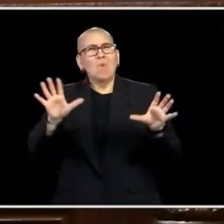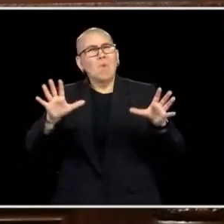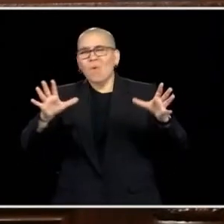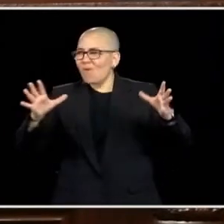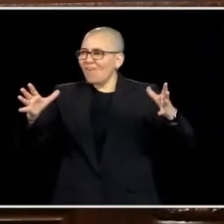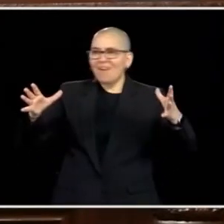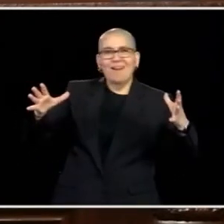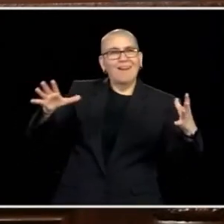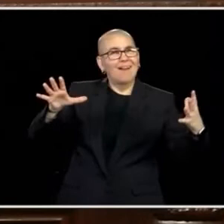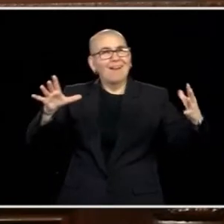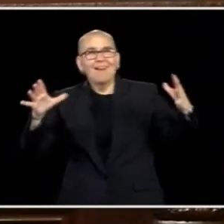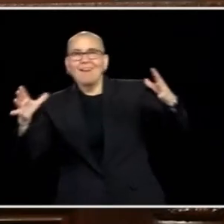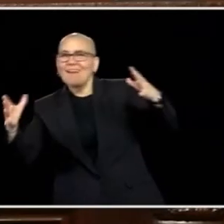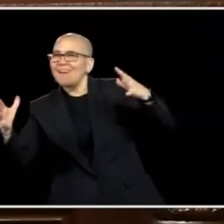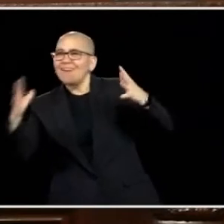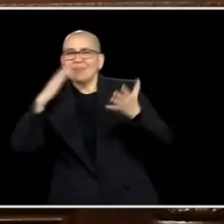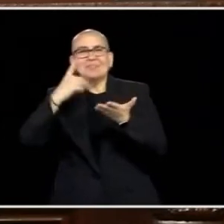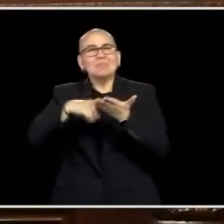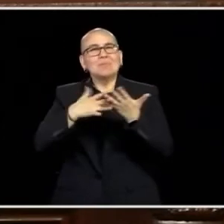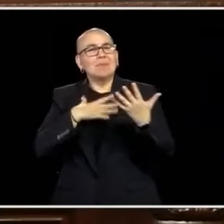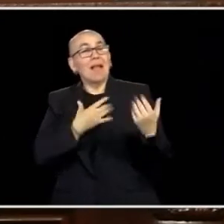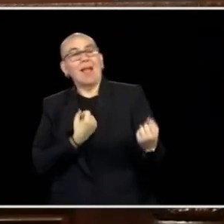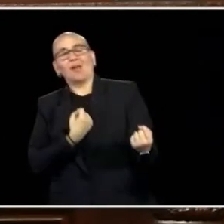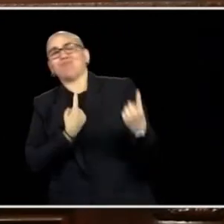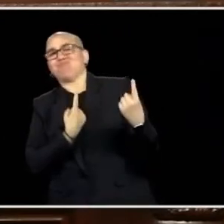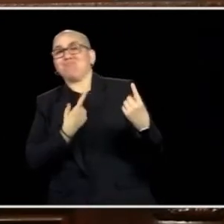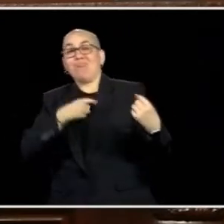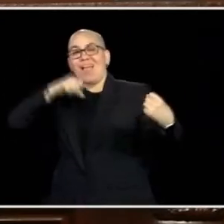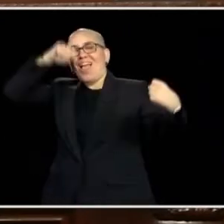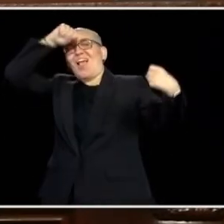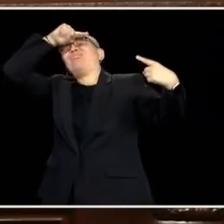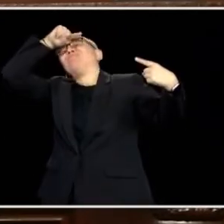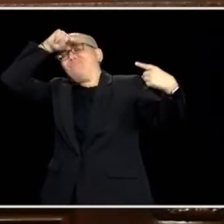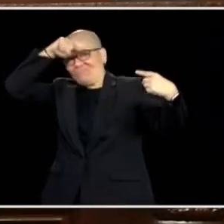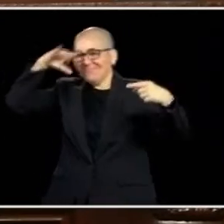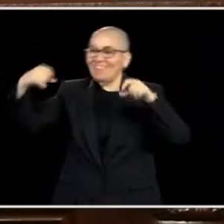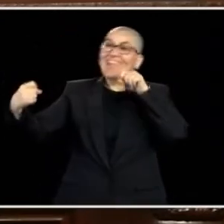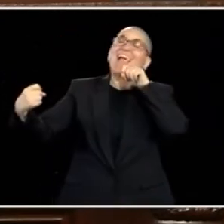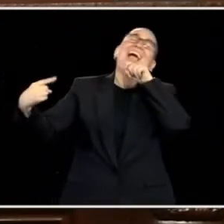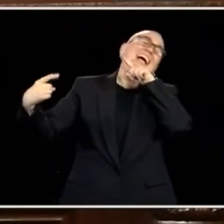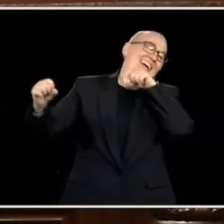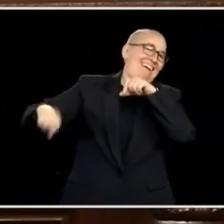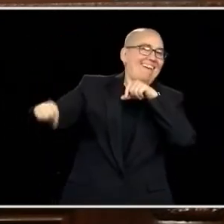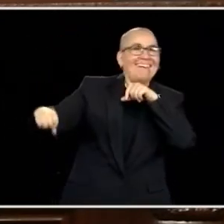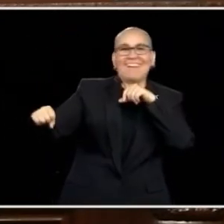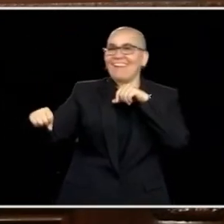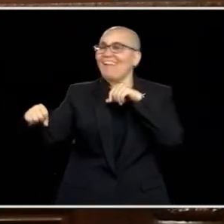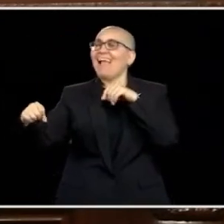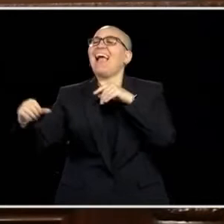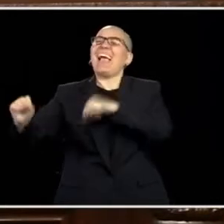LOOK VERY FAR TO FIND INCREDIBLE EXAMPLES OF HOW WE WANT OUR STATE TO WORK WITHOUT THE DIVISION.